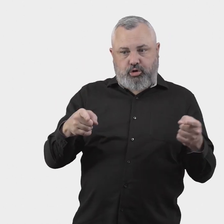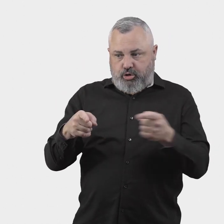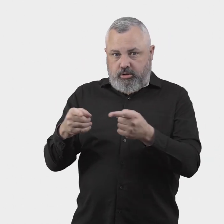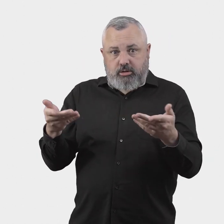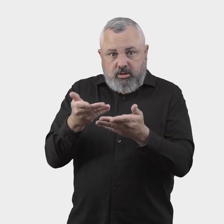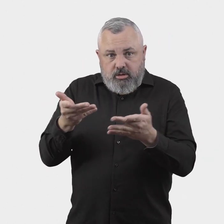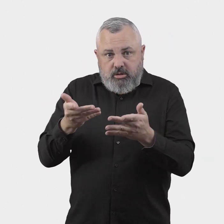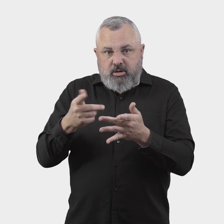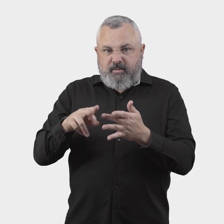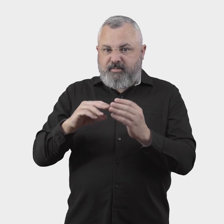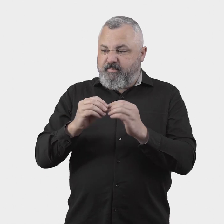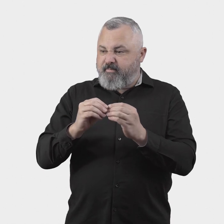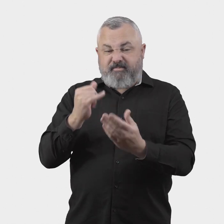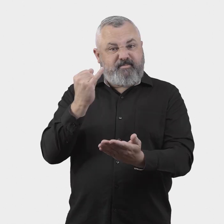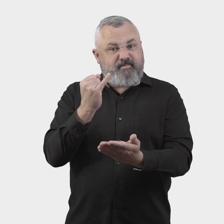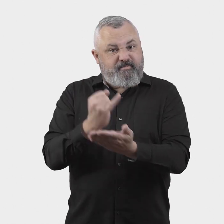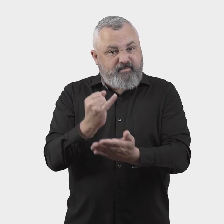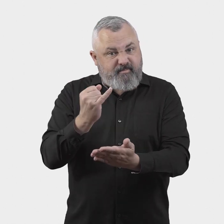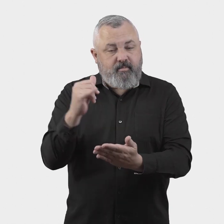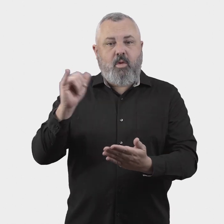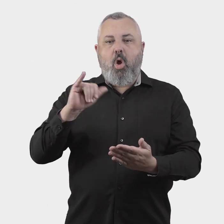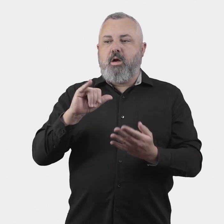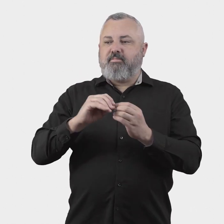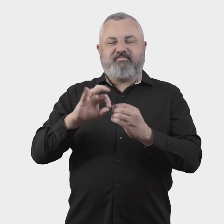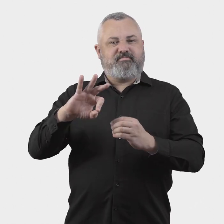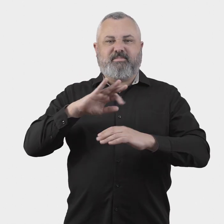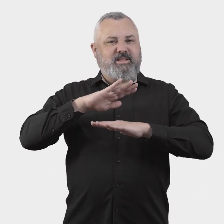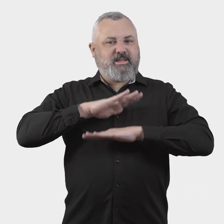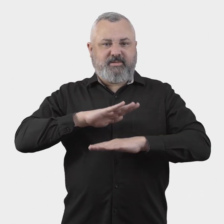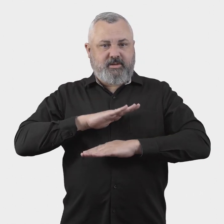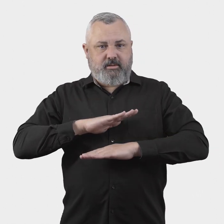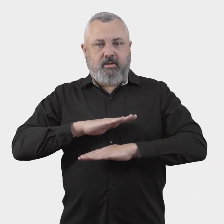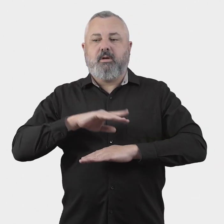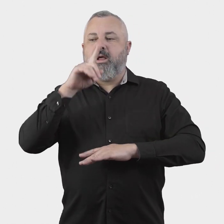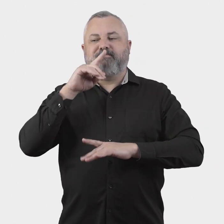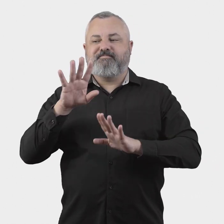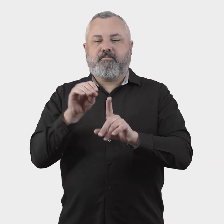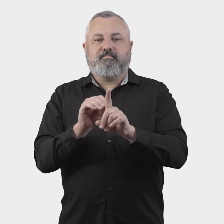Before the ombuds scheme accepts a complaint, it is proposed that complainant be required to